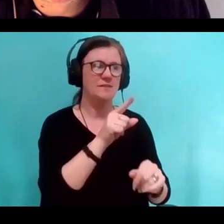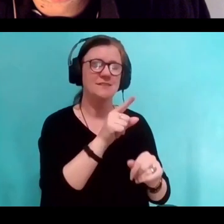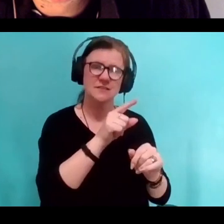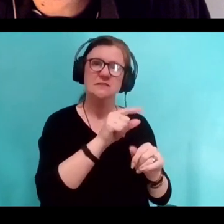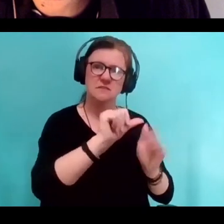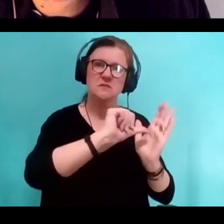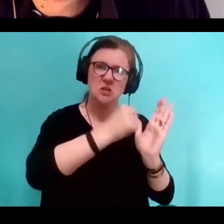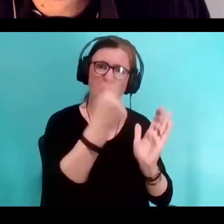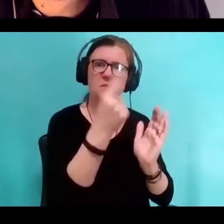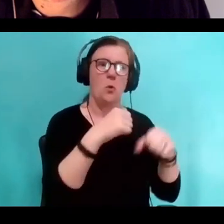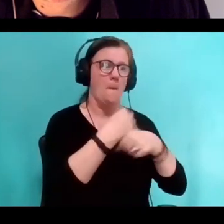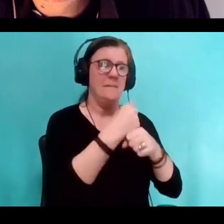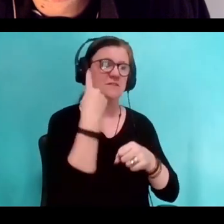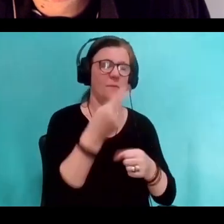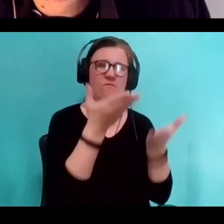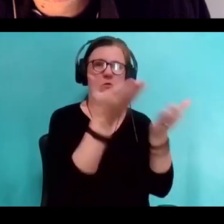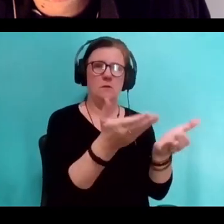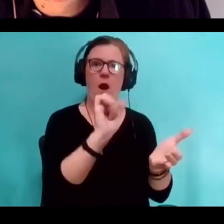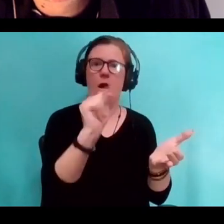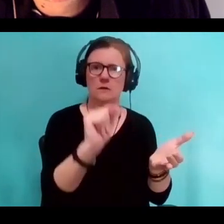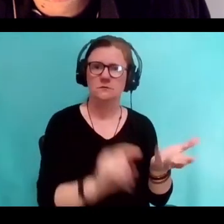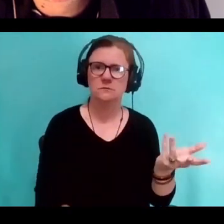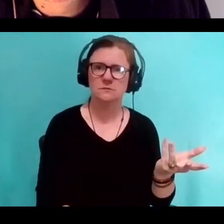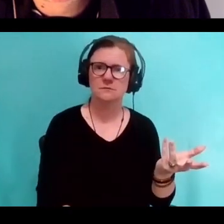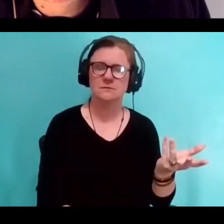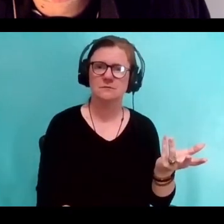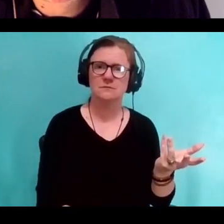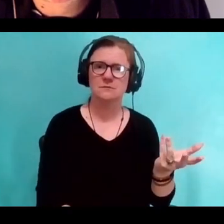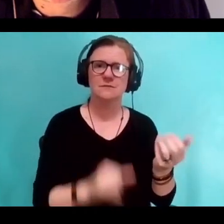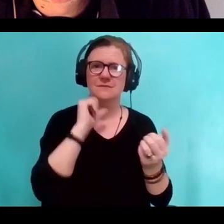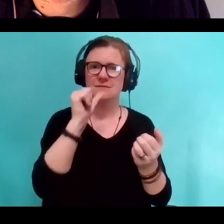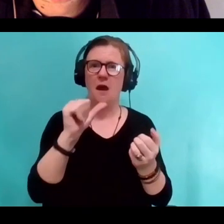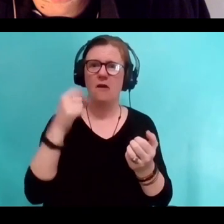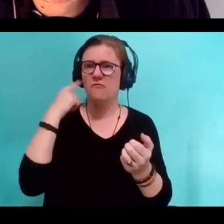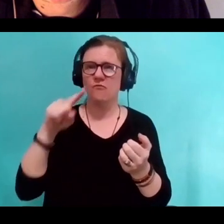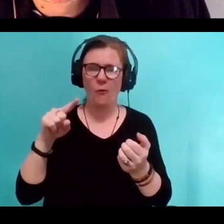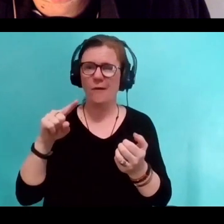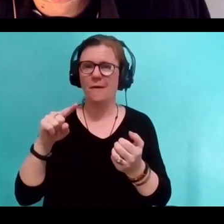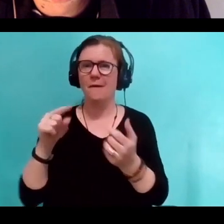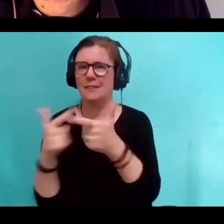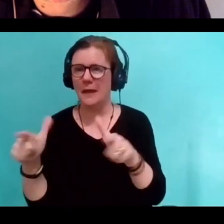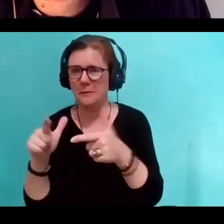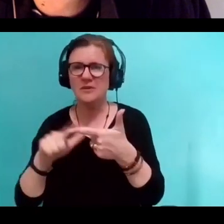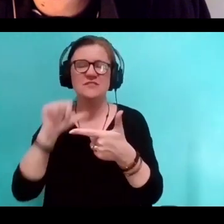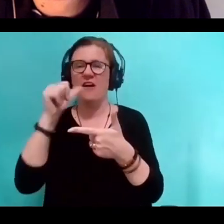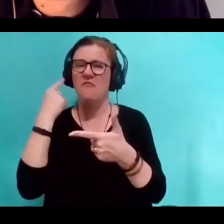Yeah, yeah, yeah. Writing on the rock, Buffalo this way by splicing ahead.